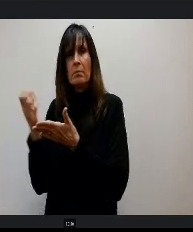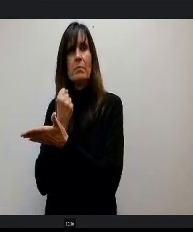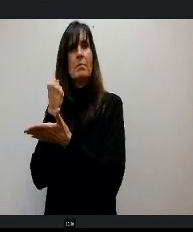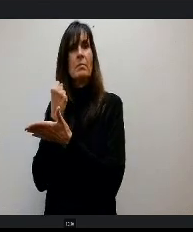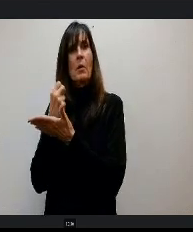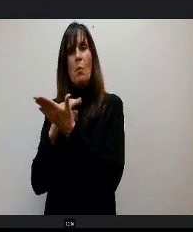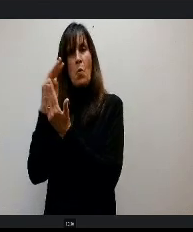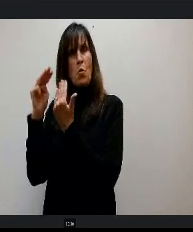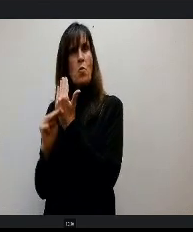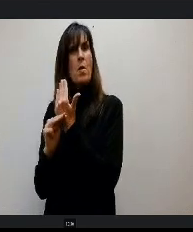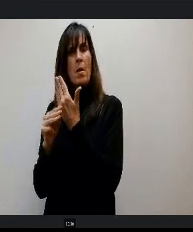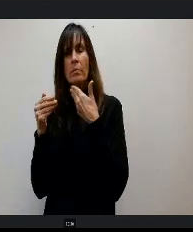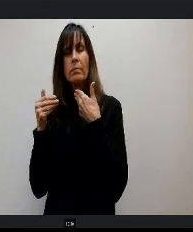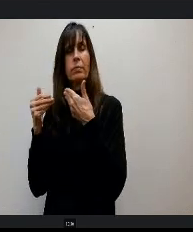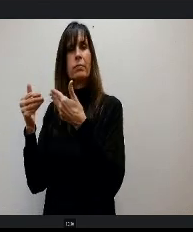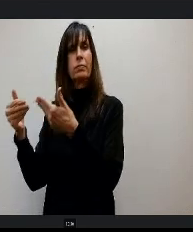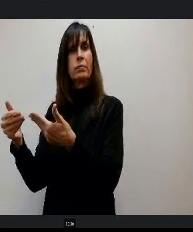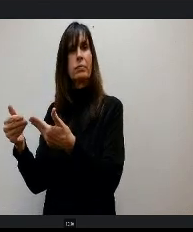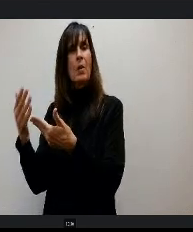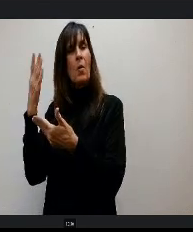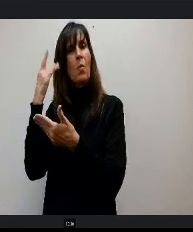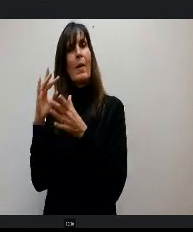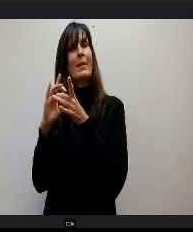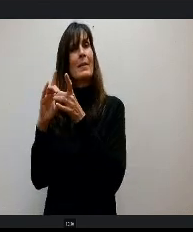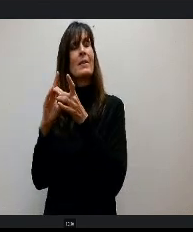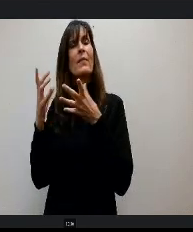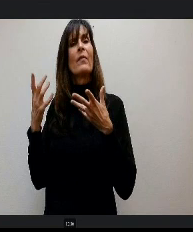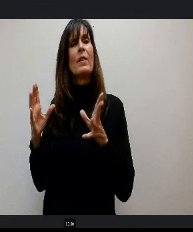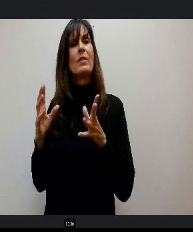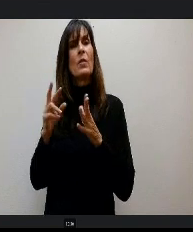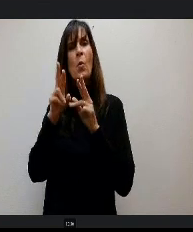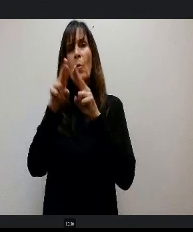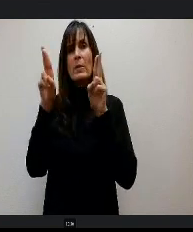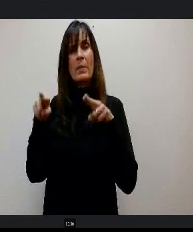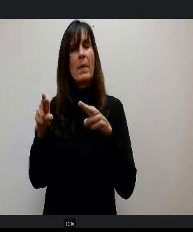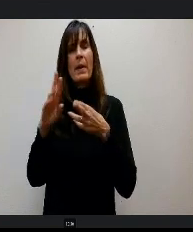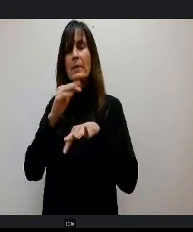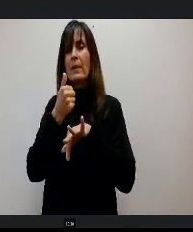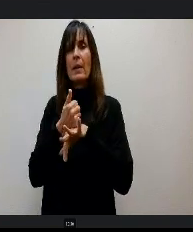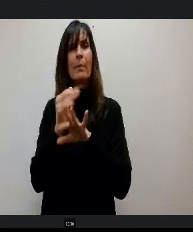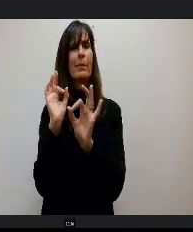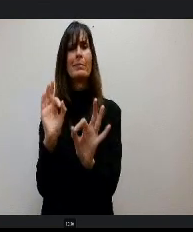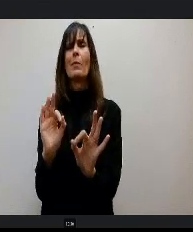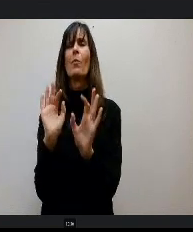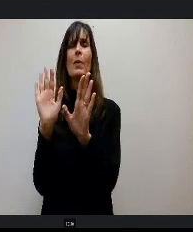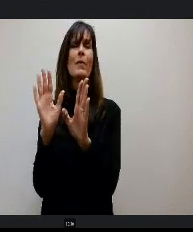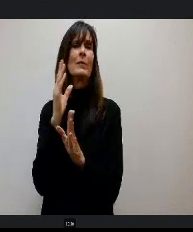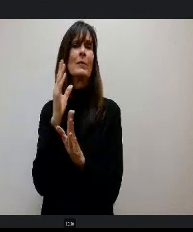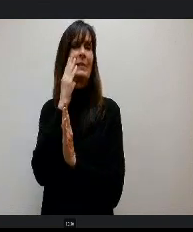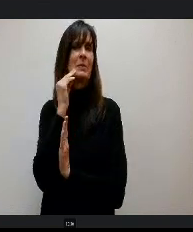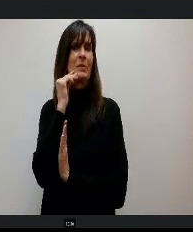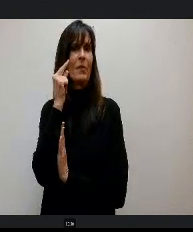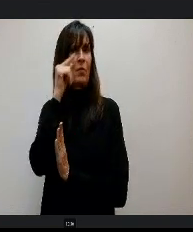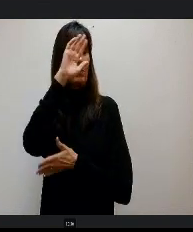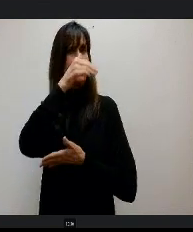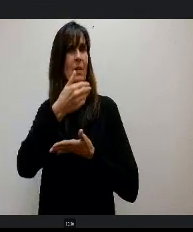cause it gave him that connection, gave him a resume builder and he was just a an amazing experience for him and really helped him focus in on what type of engineer he wanted